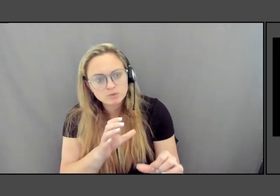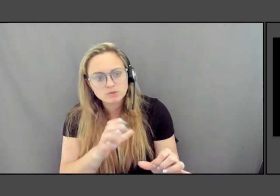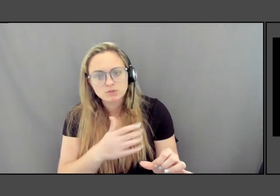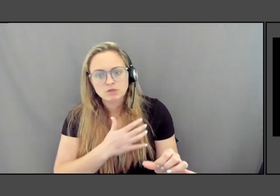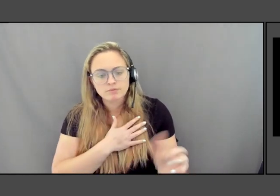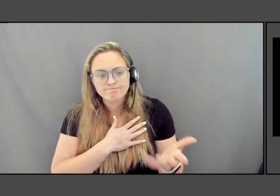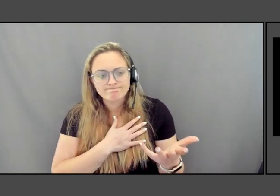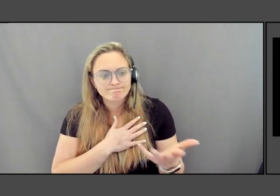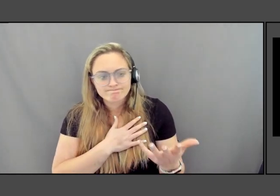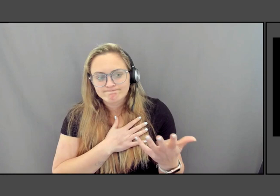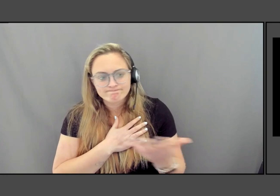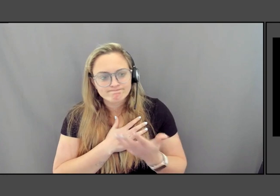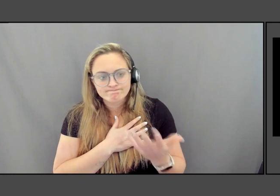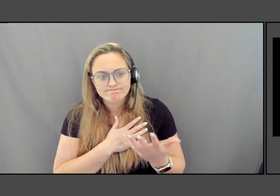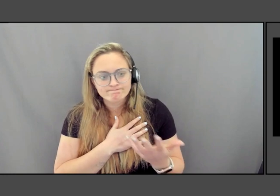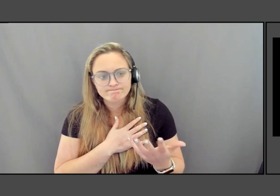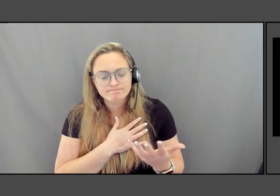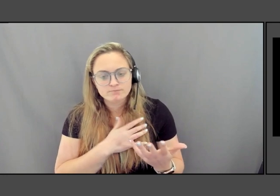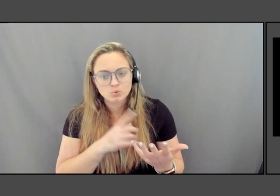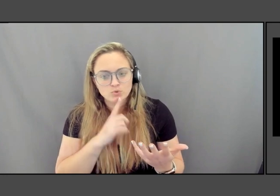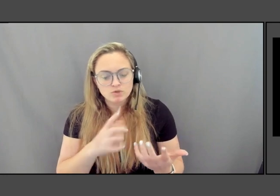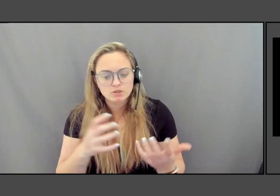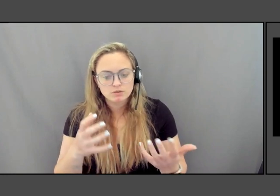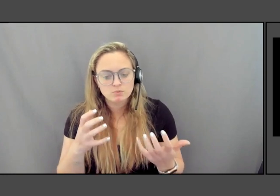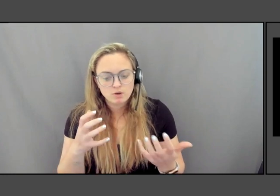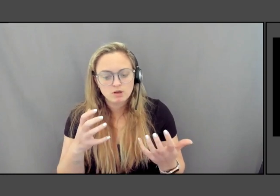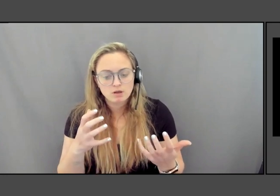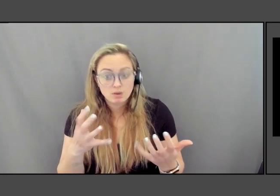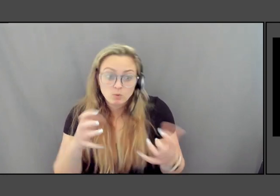And so I really want I want to go and see it in person.